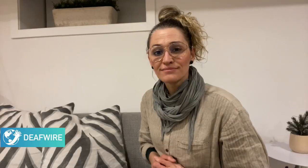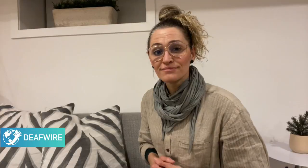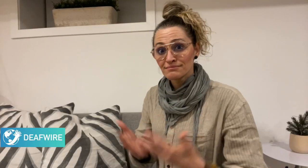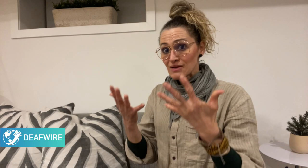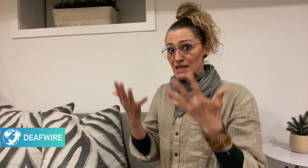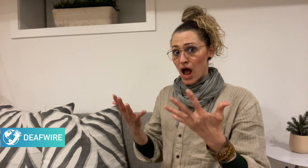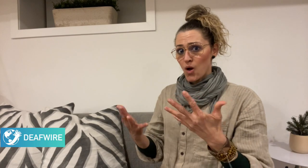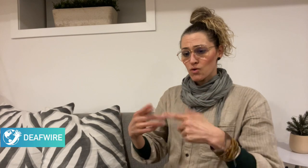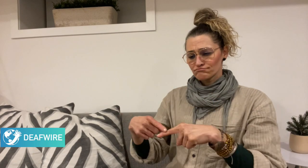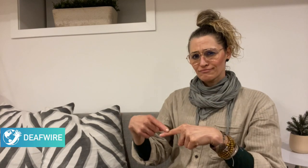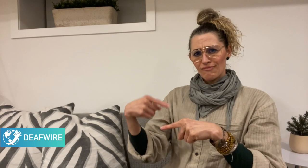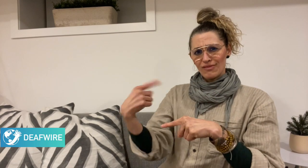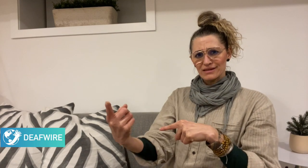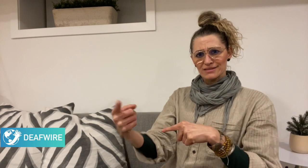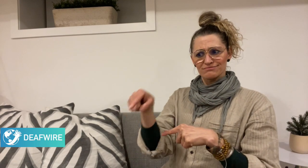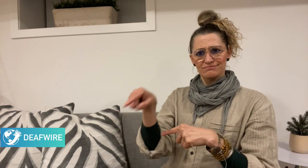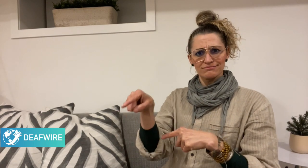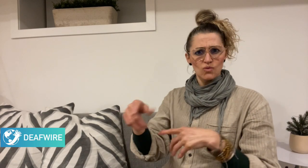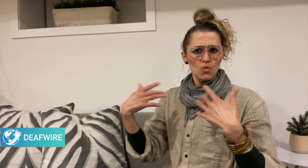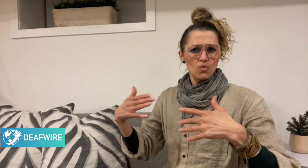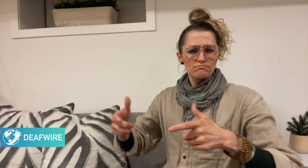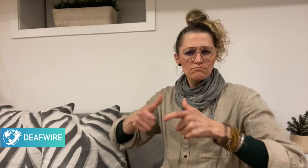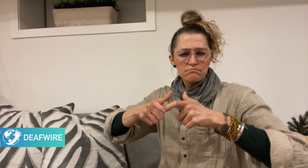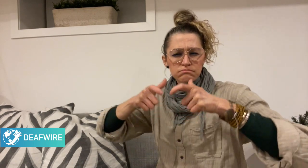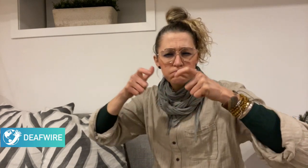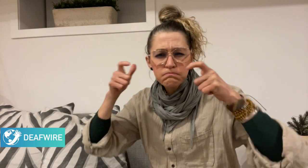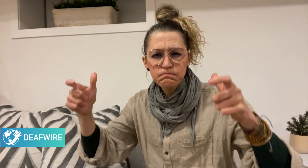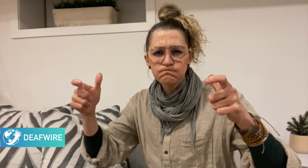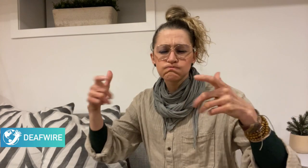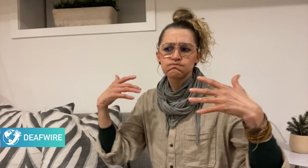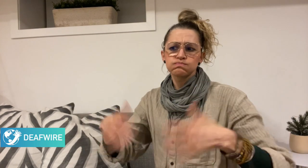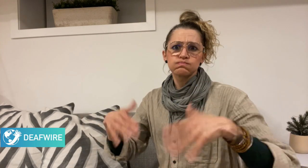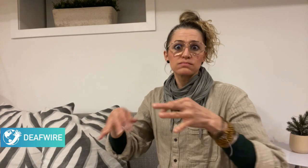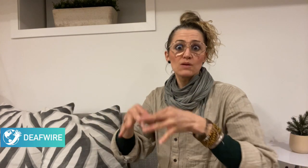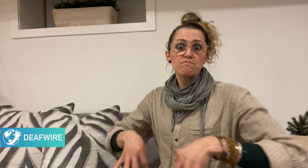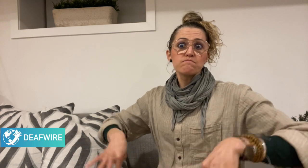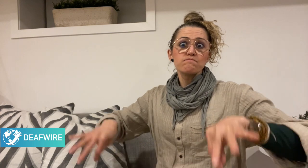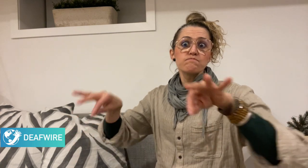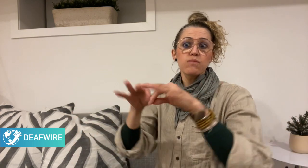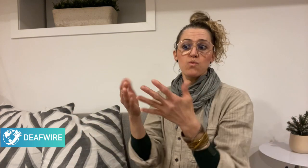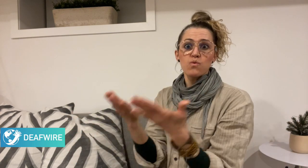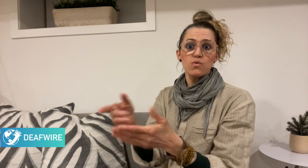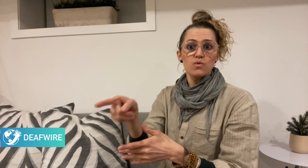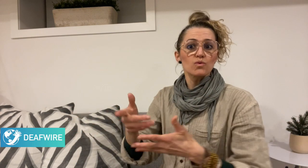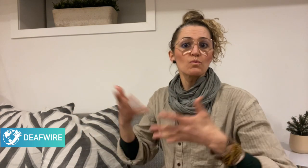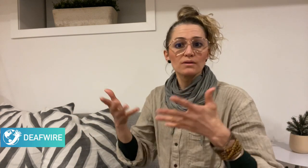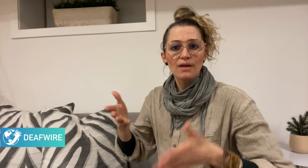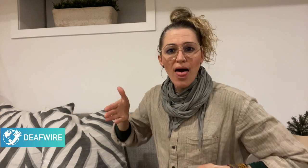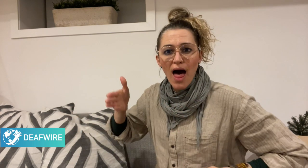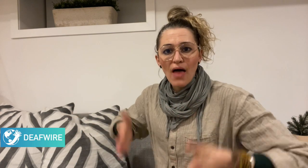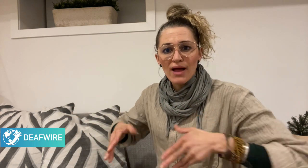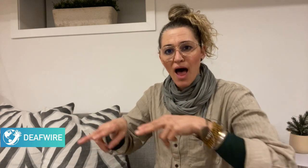The next big and important event for the athletic Deaf community